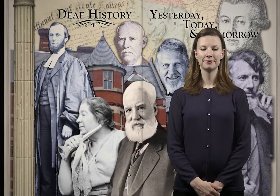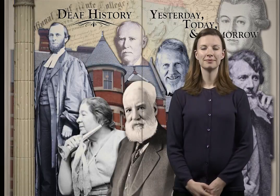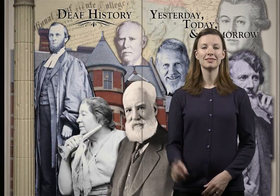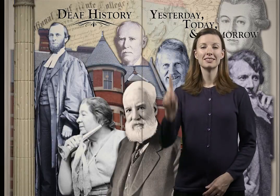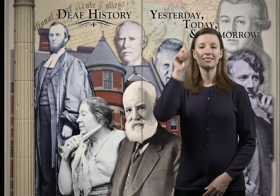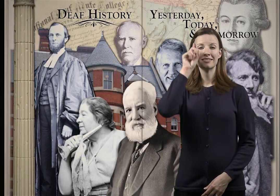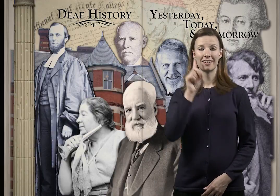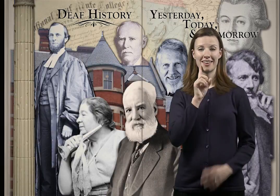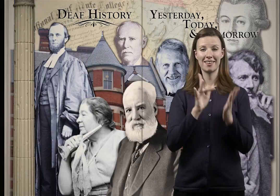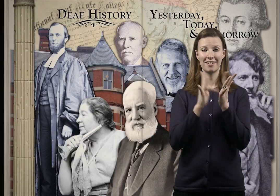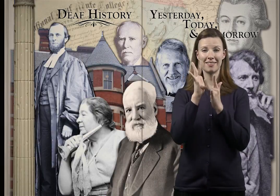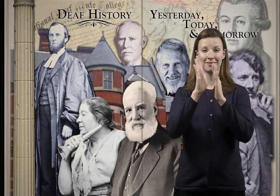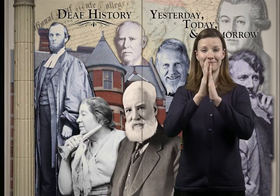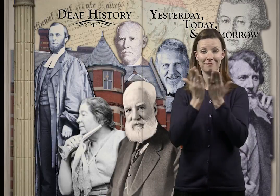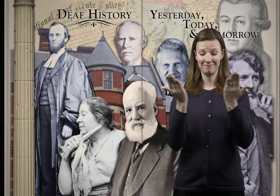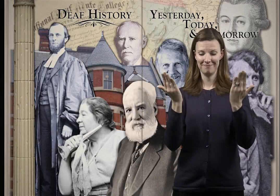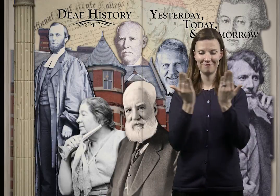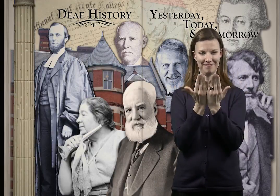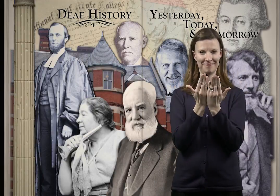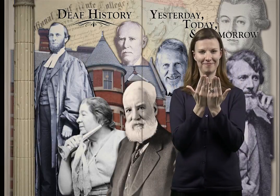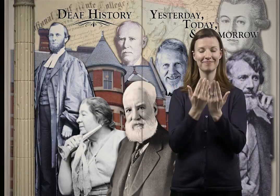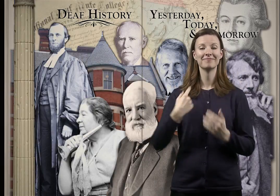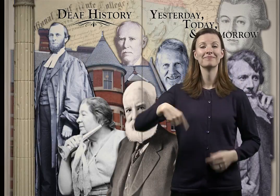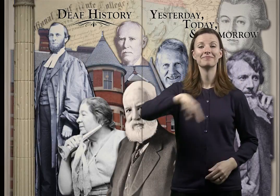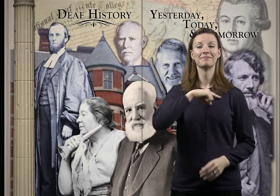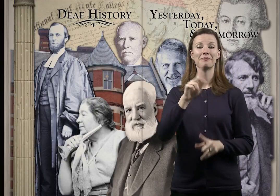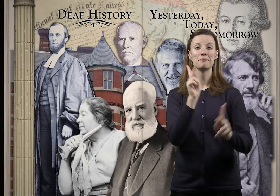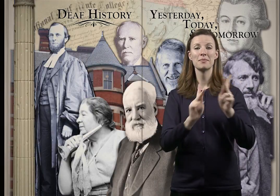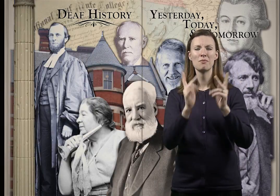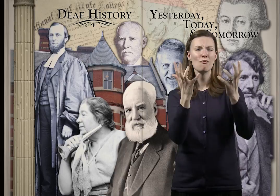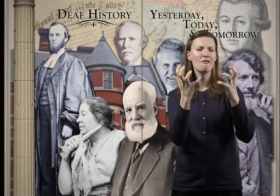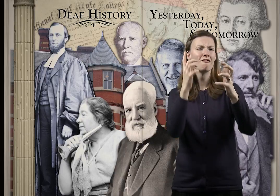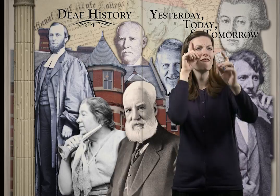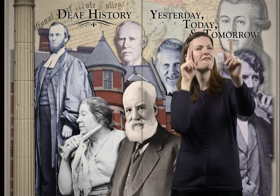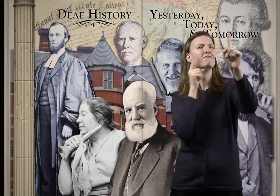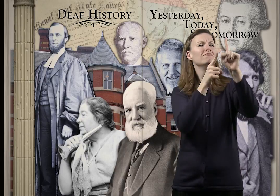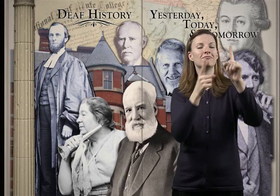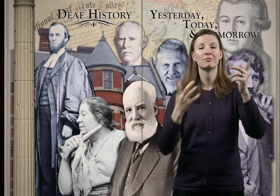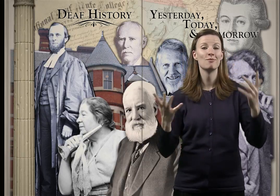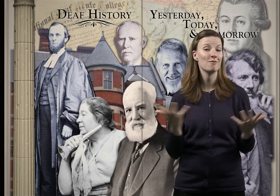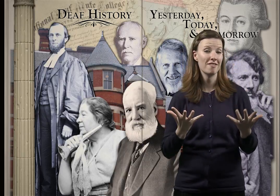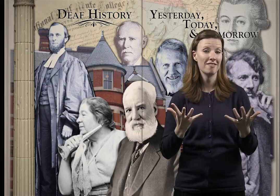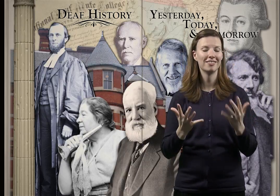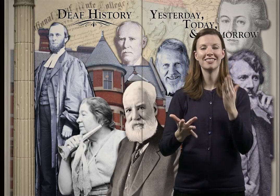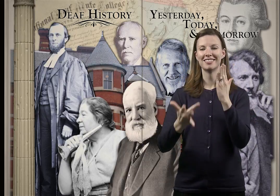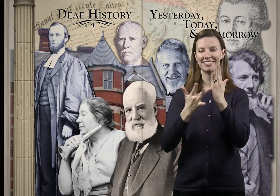We here at Deaf Bible desire to set a higher standard for technology for the Deaf.